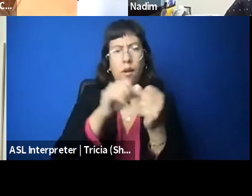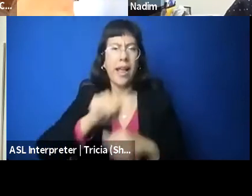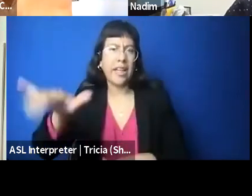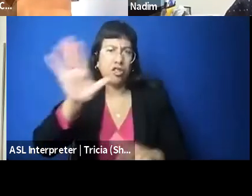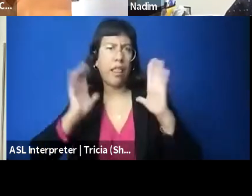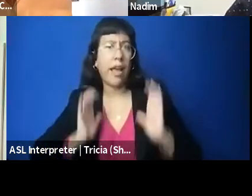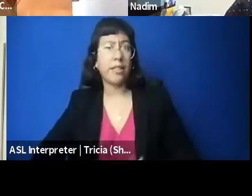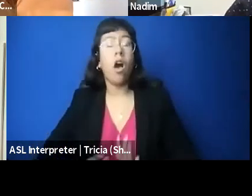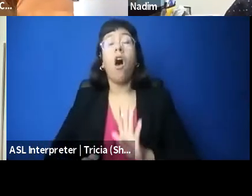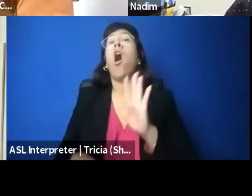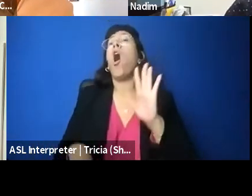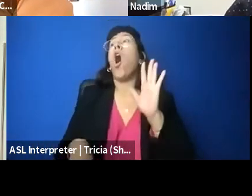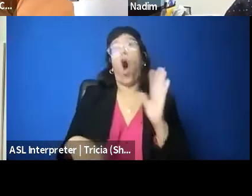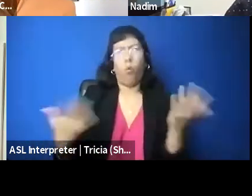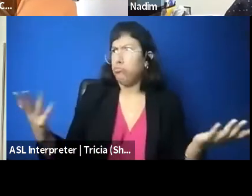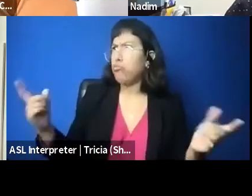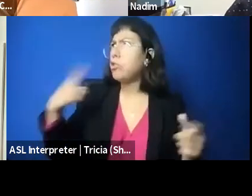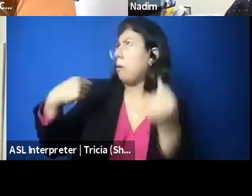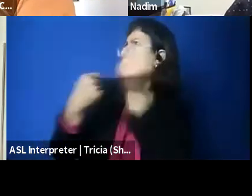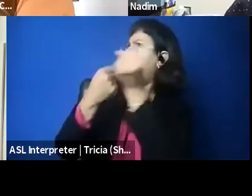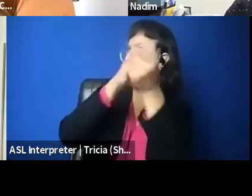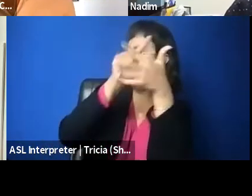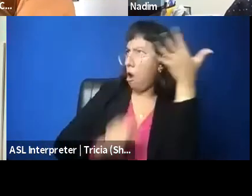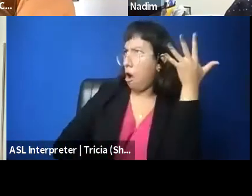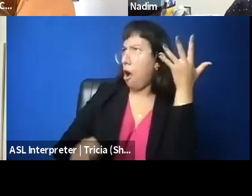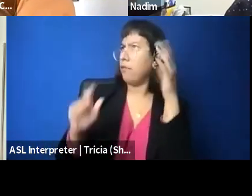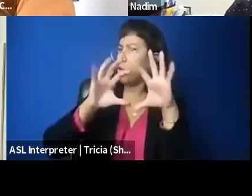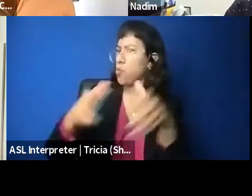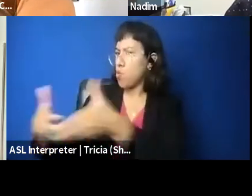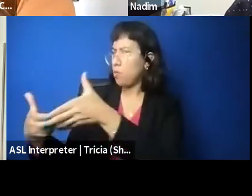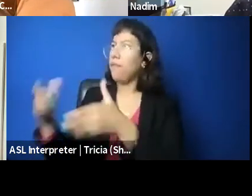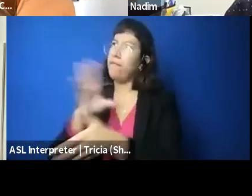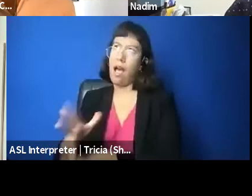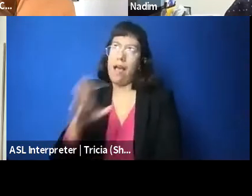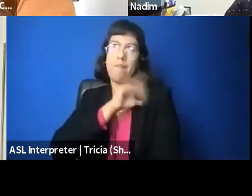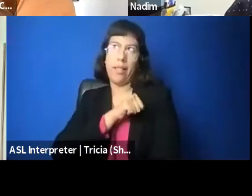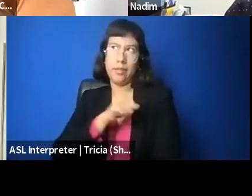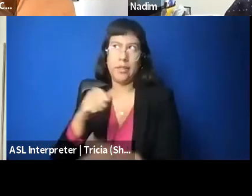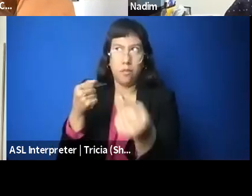now I have the space to do this for Palestinians. Some of them were Palestinians themselves, and then they find that, oh, wait,